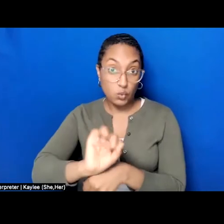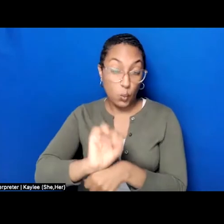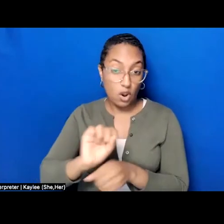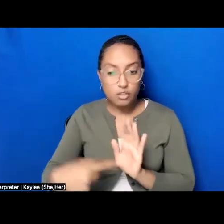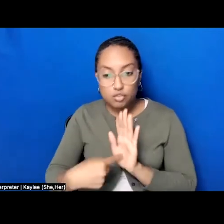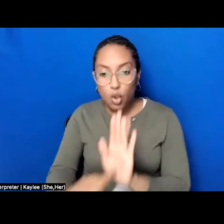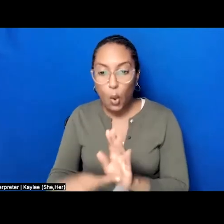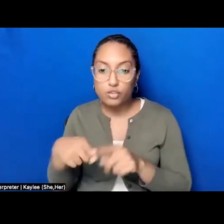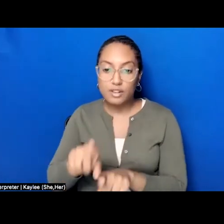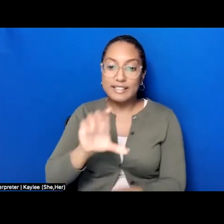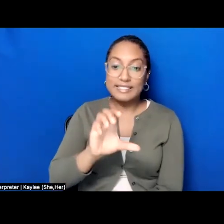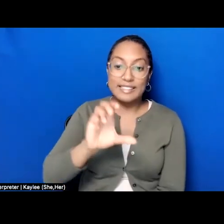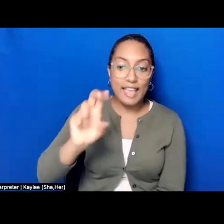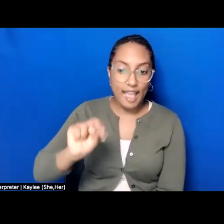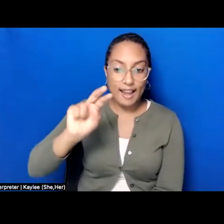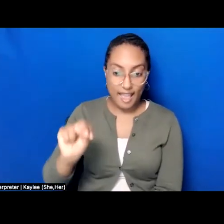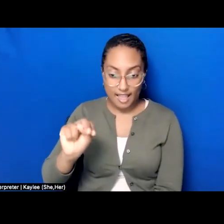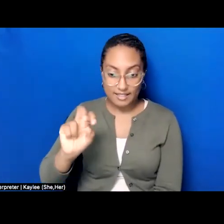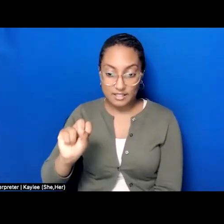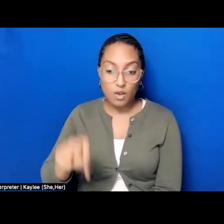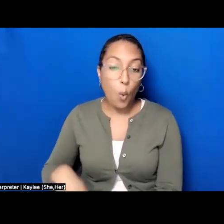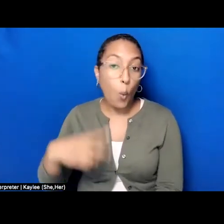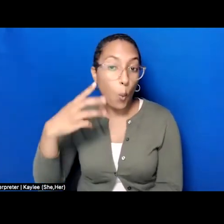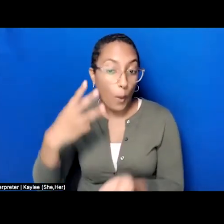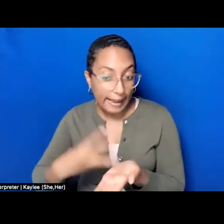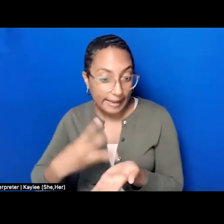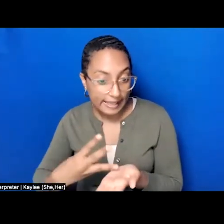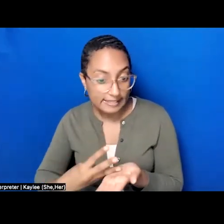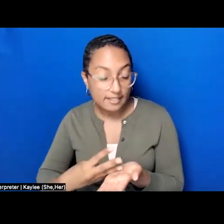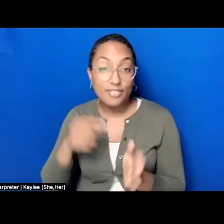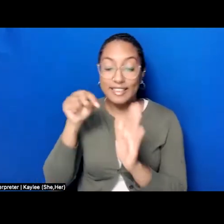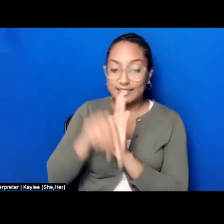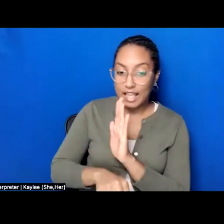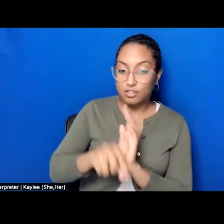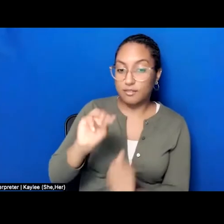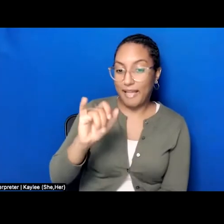The Assassination of Malcolm X" and Netflix's "Who Killed Malcolm X,"